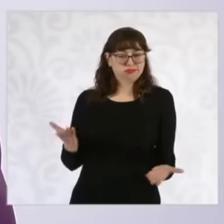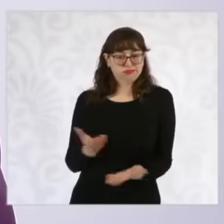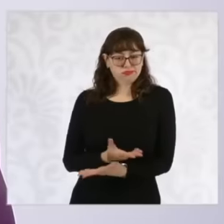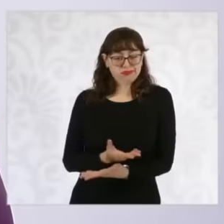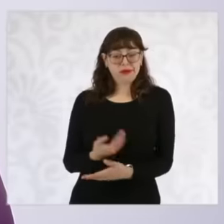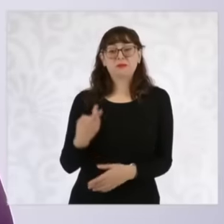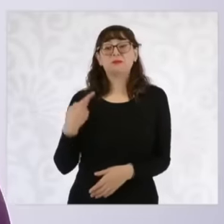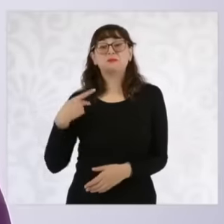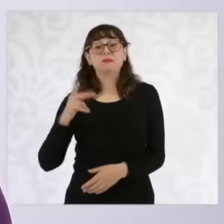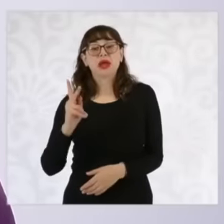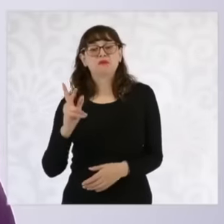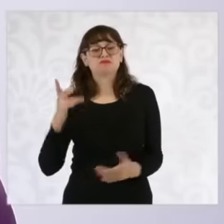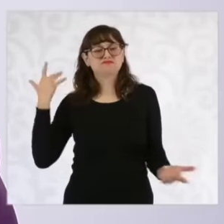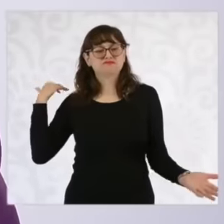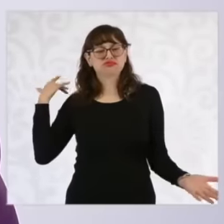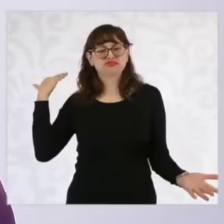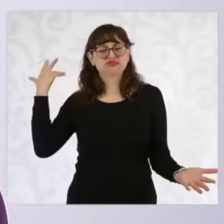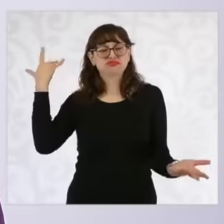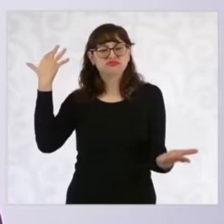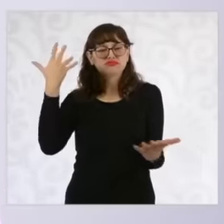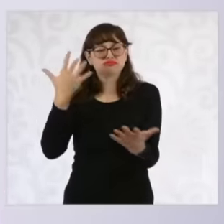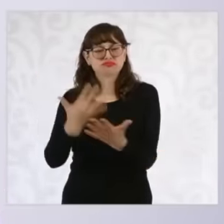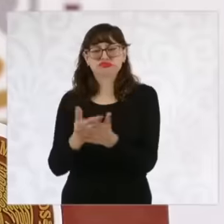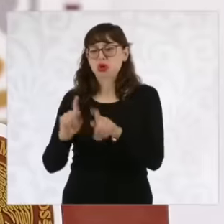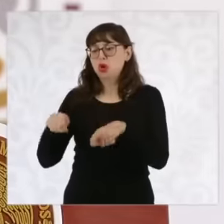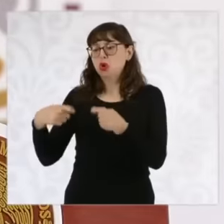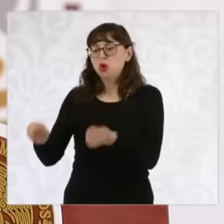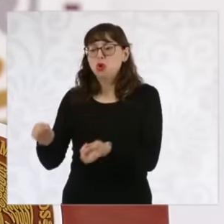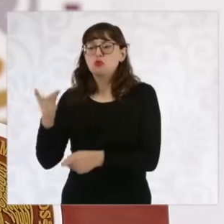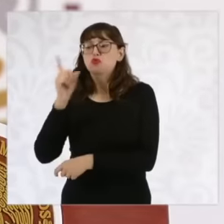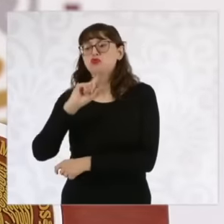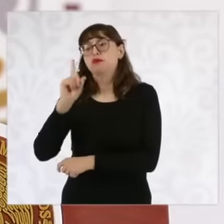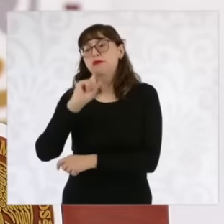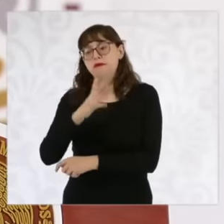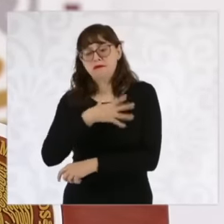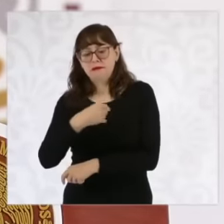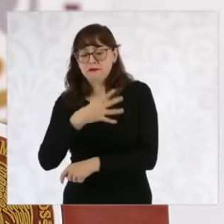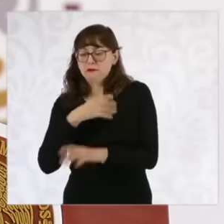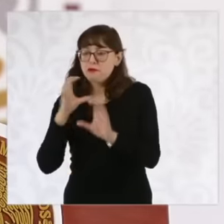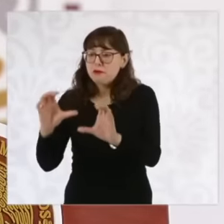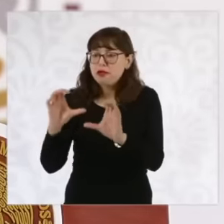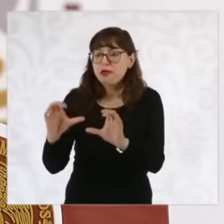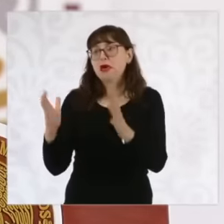care have fallen on the women we take care of the children we guarantee that the house is well